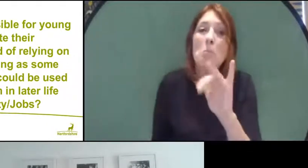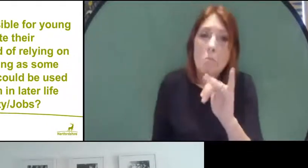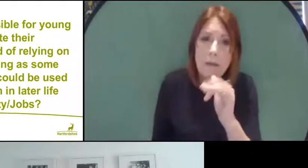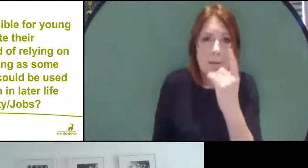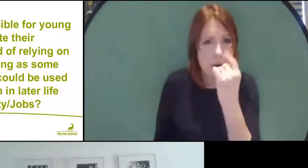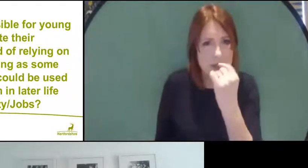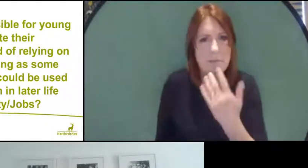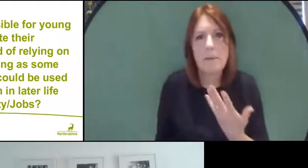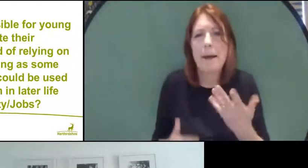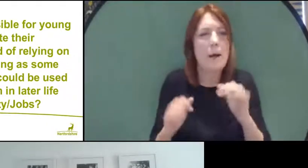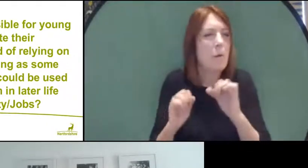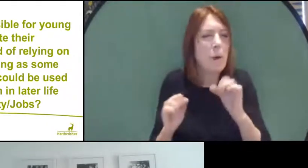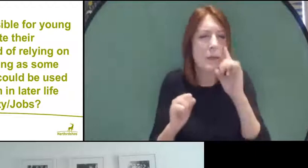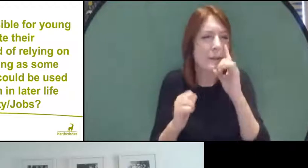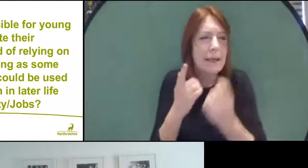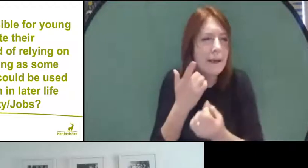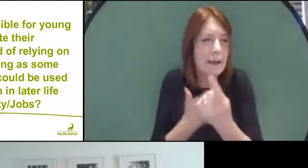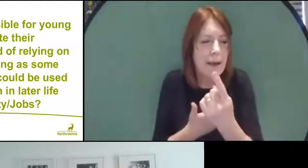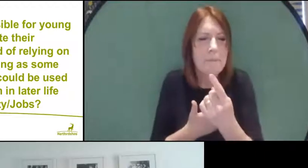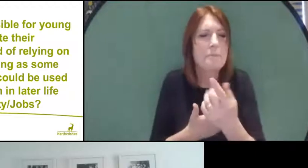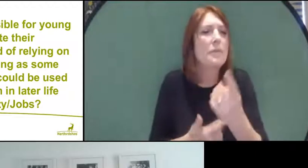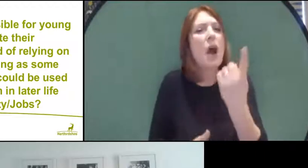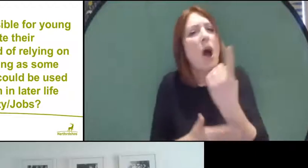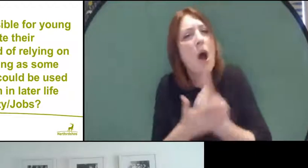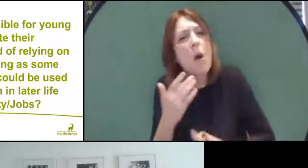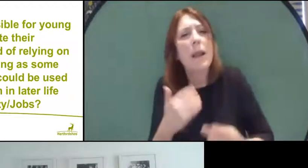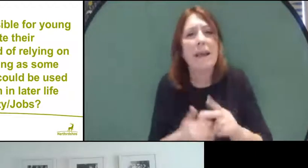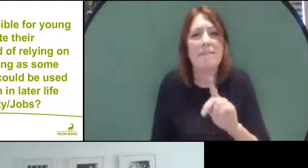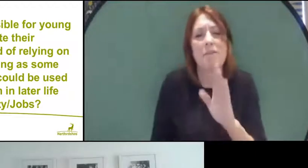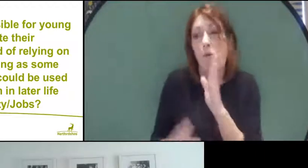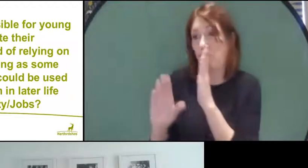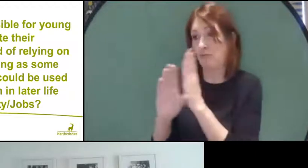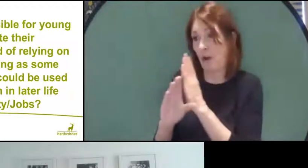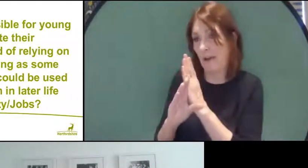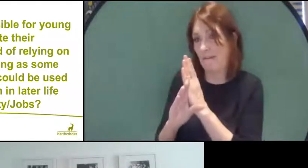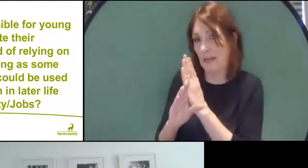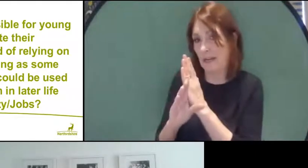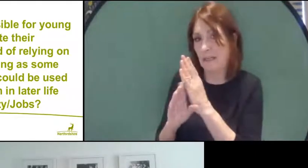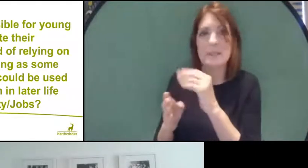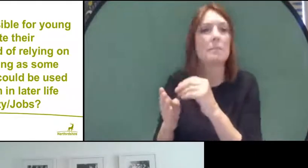The only time we think that will happen is for private candidates or potentially for people